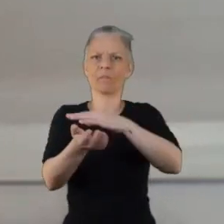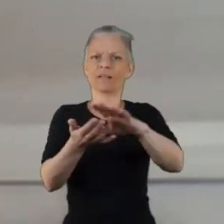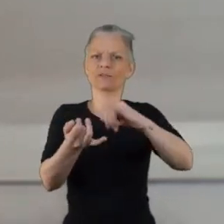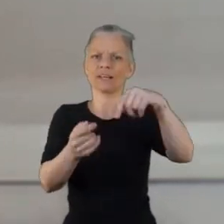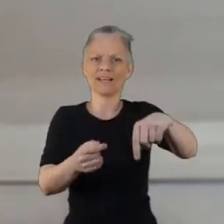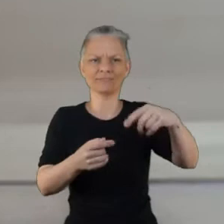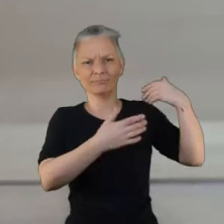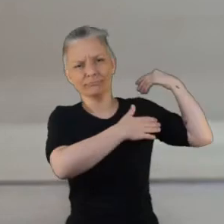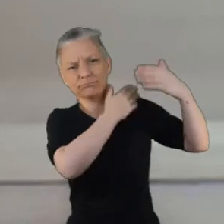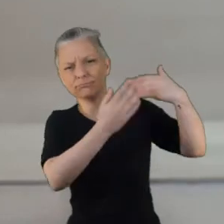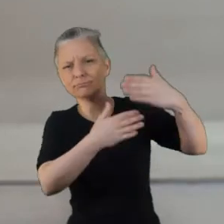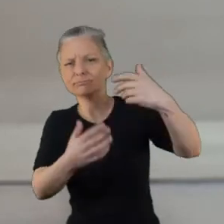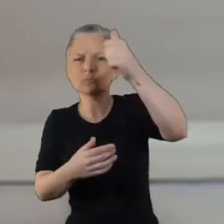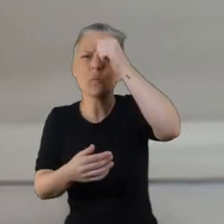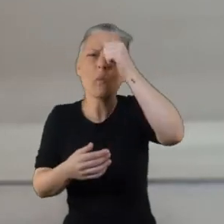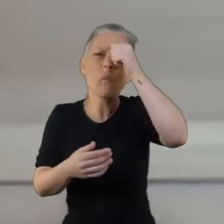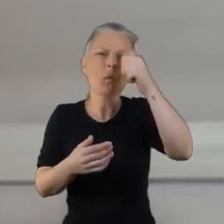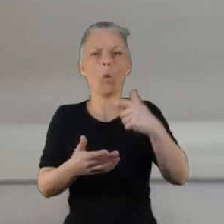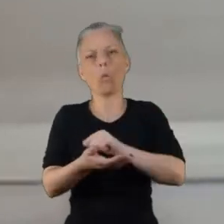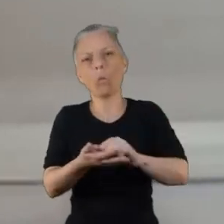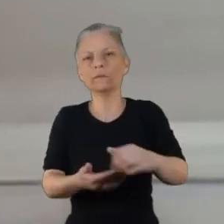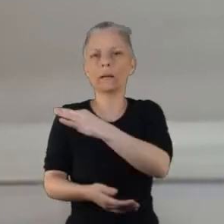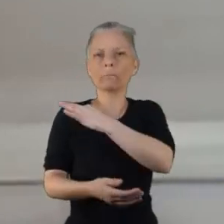the views of the people who you're trying to create a service for.